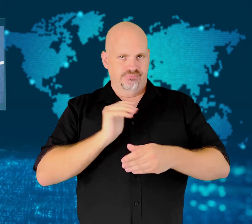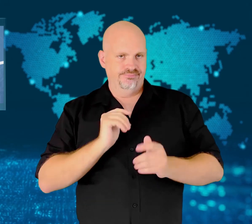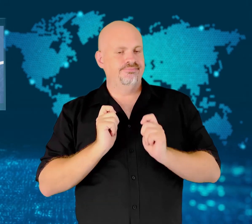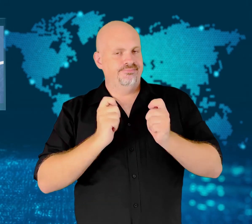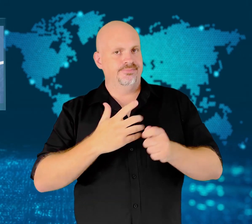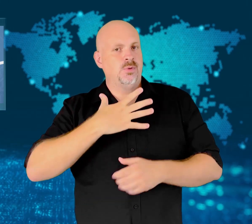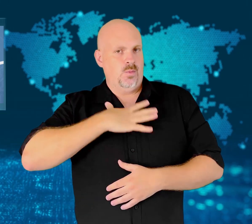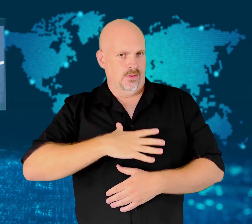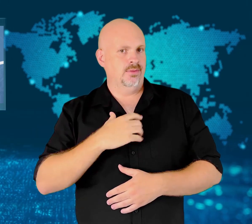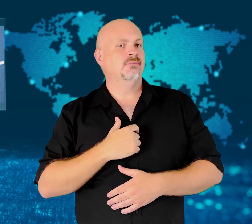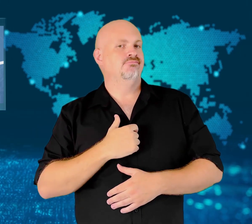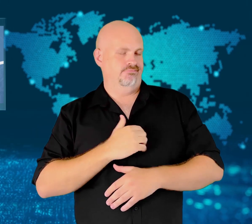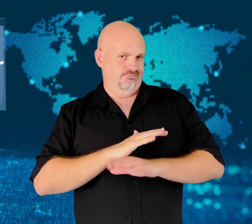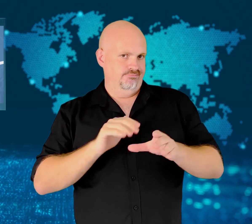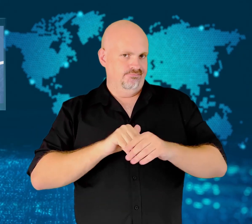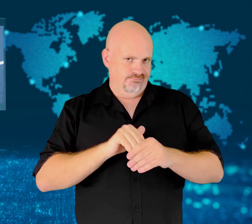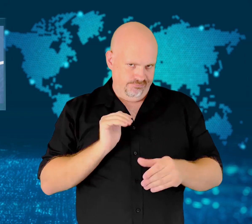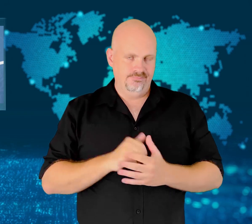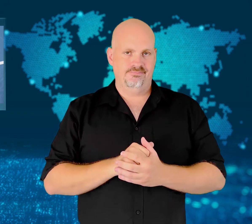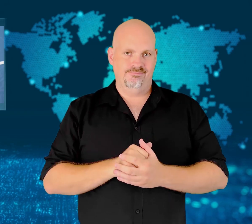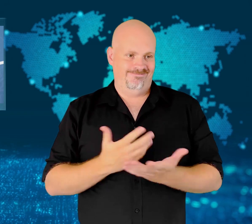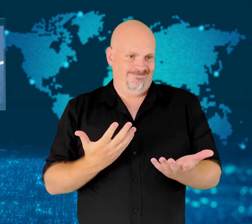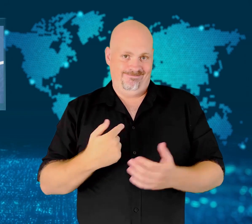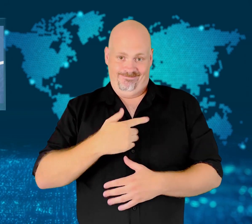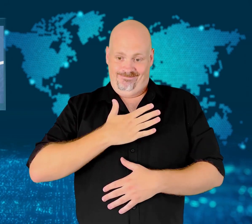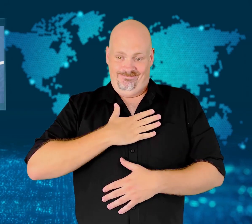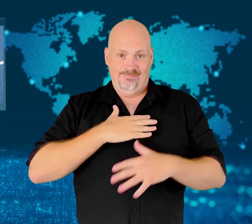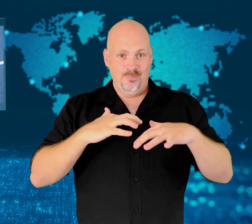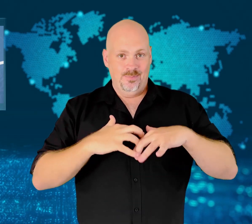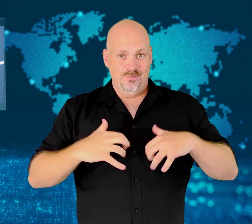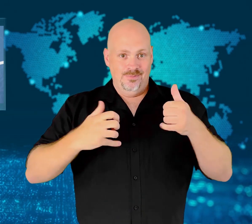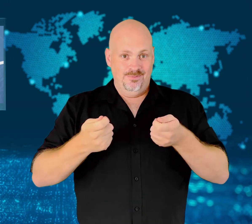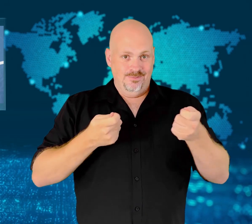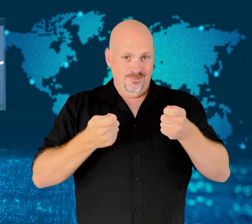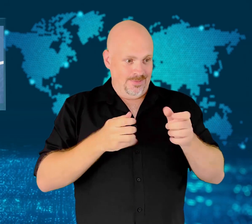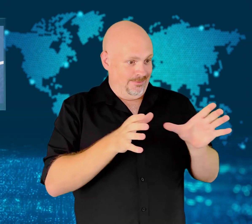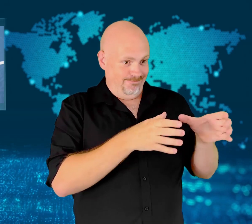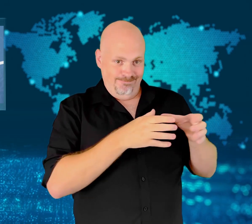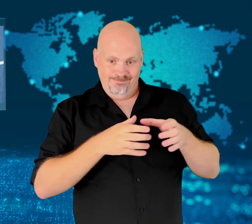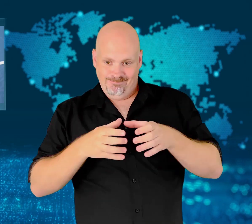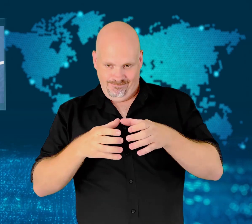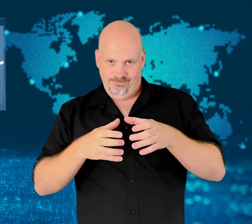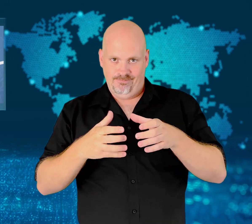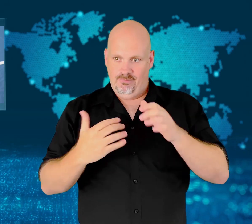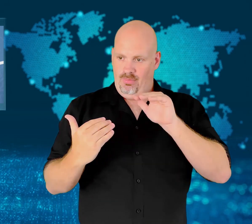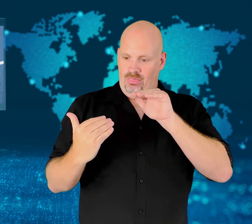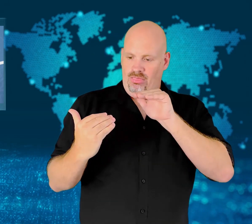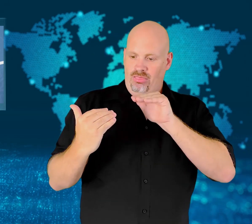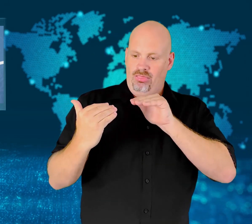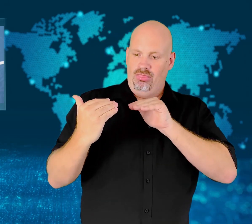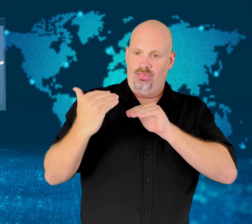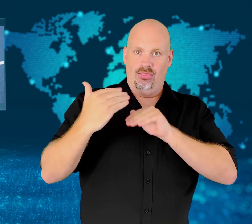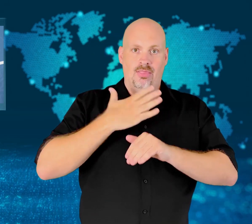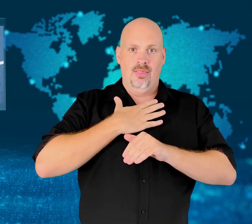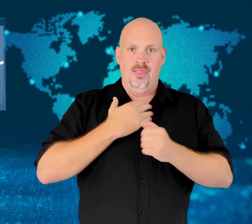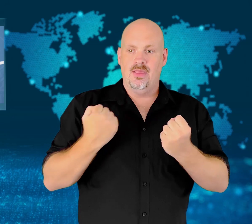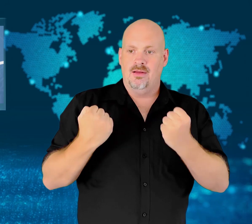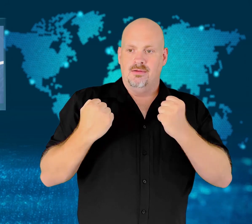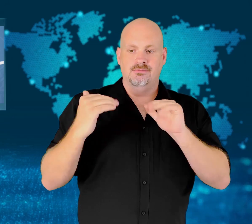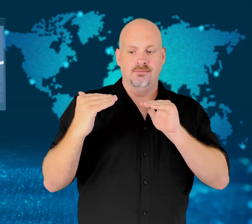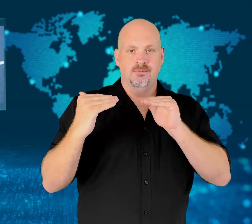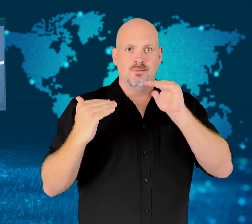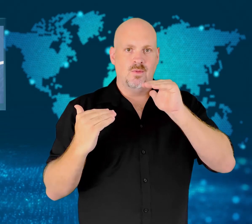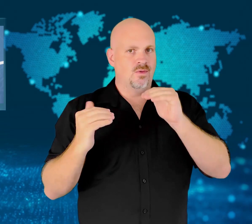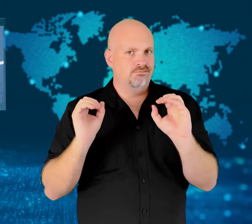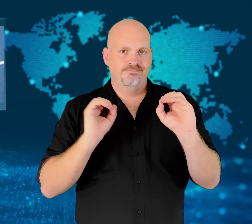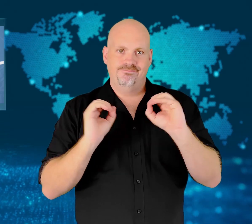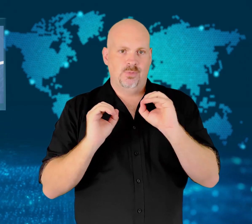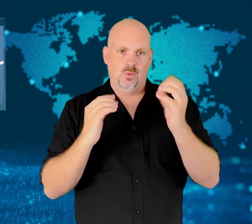The President told him to try to see if he could still find a majority